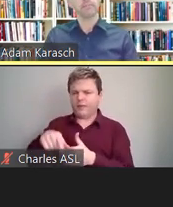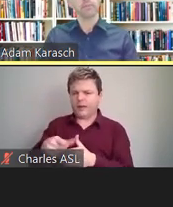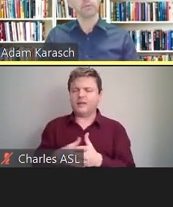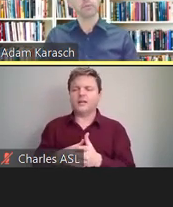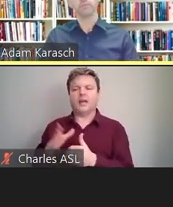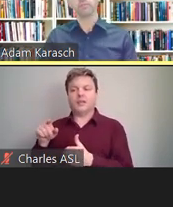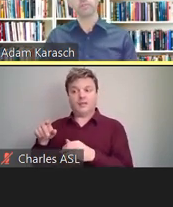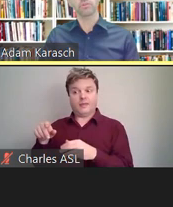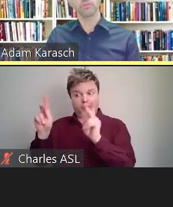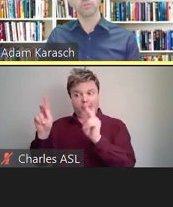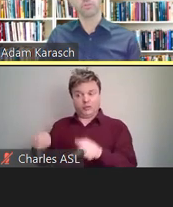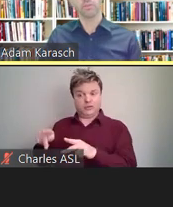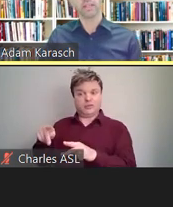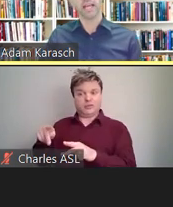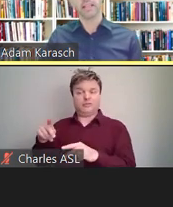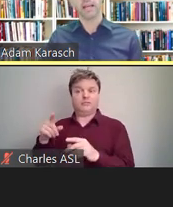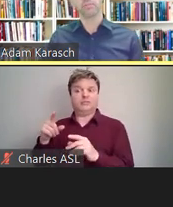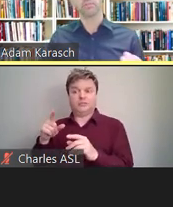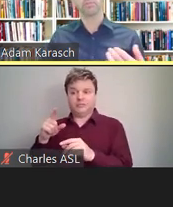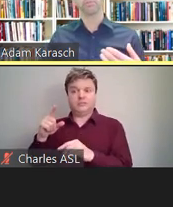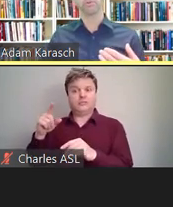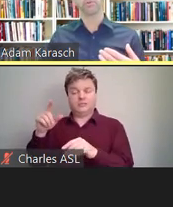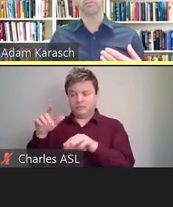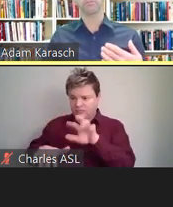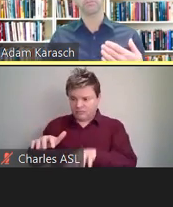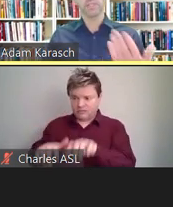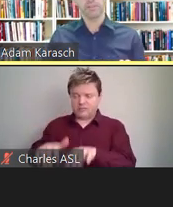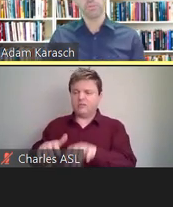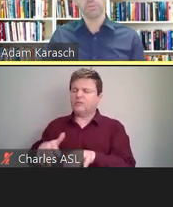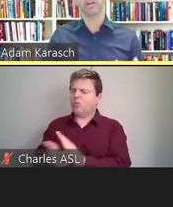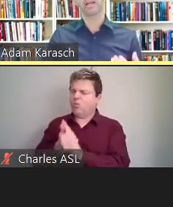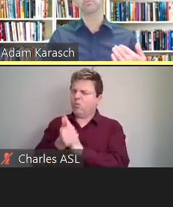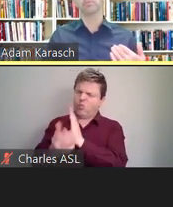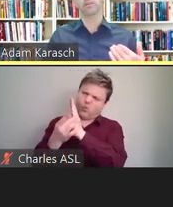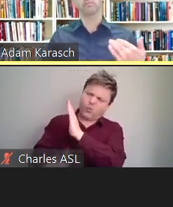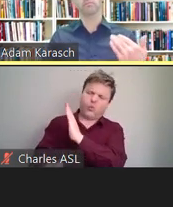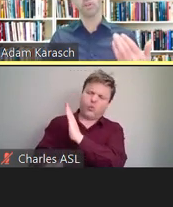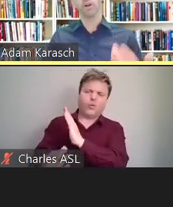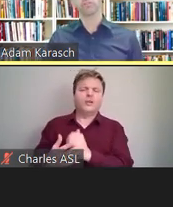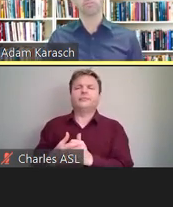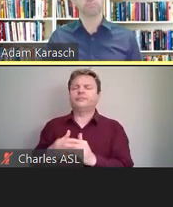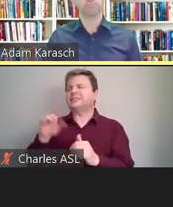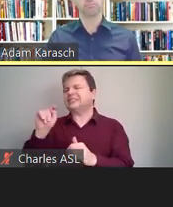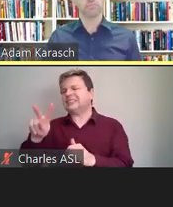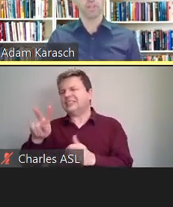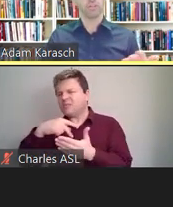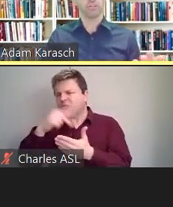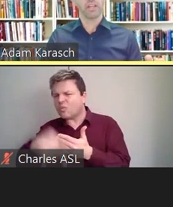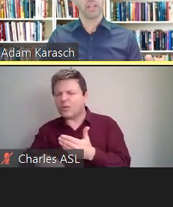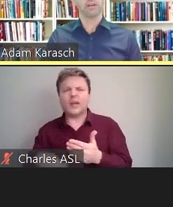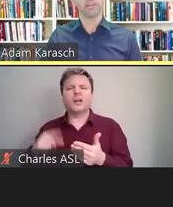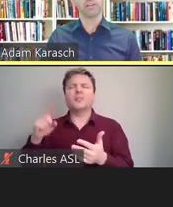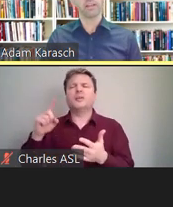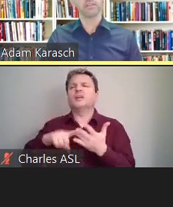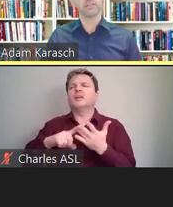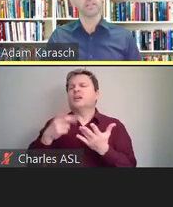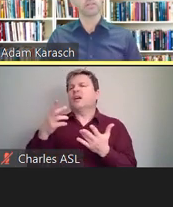We most often use broadcast captioners for TV programs, large-scale public events,